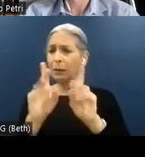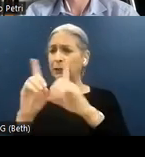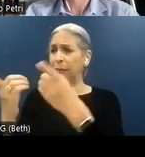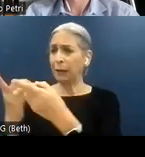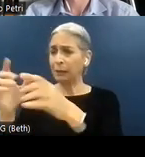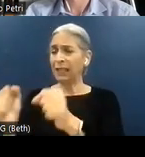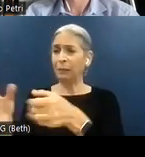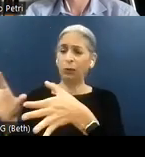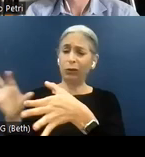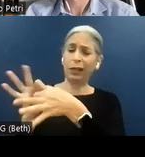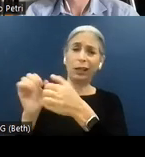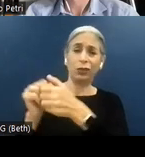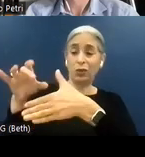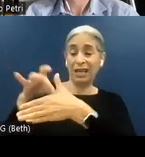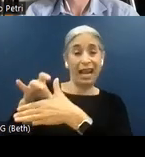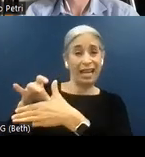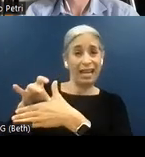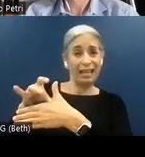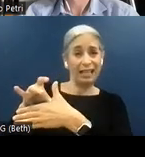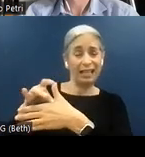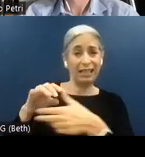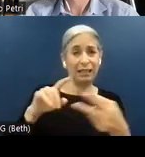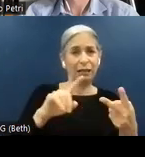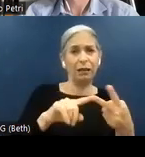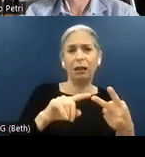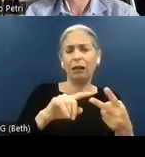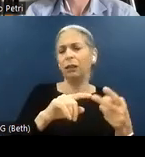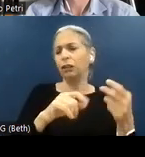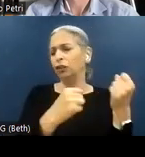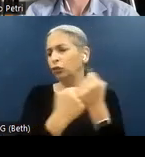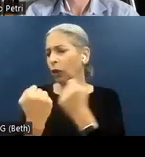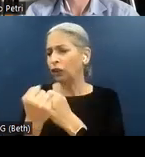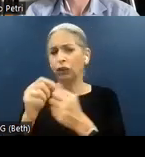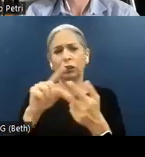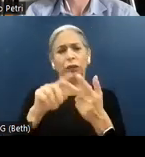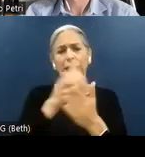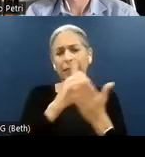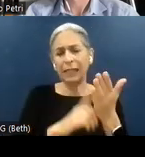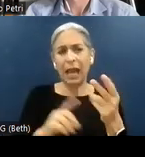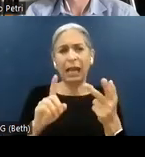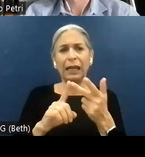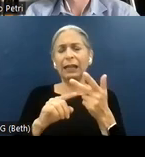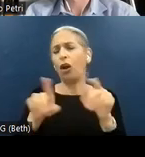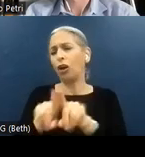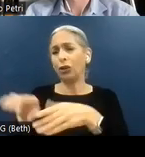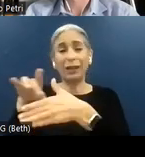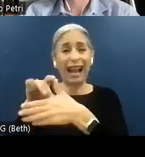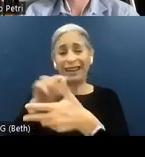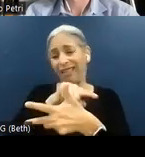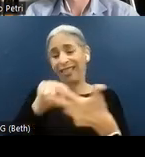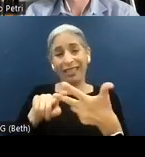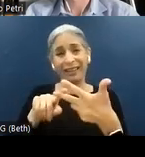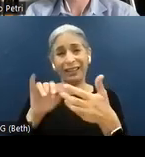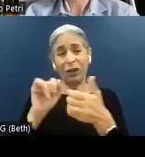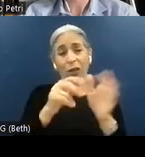content. So not design, not structure of the site, but pure content. With this classification,